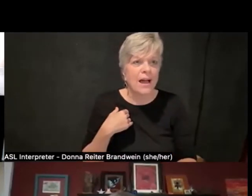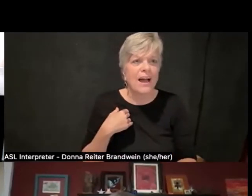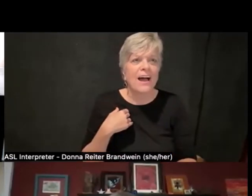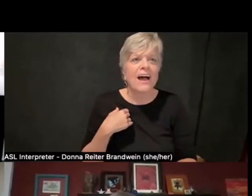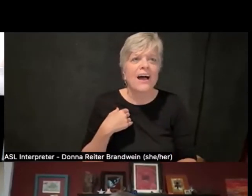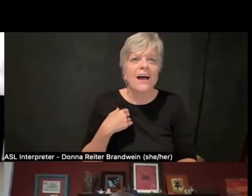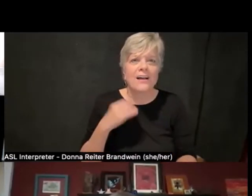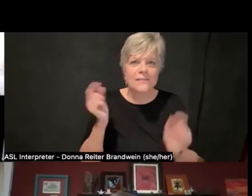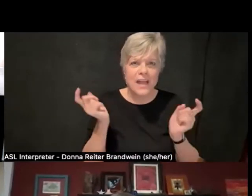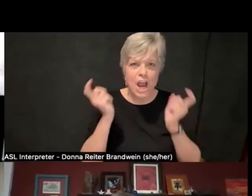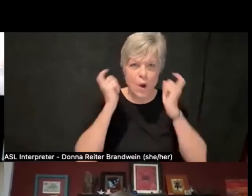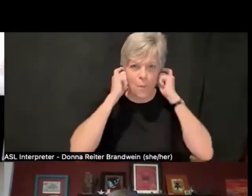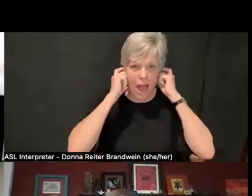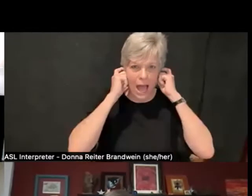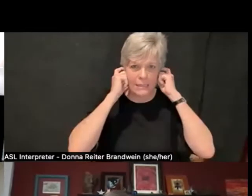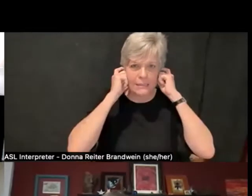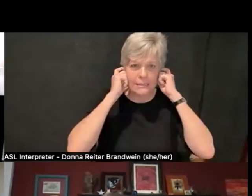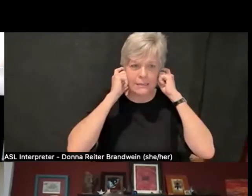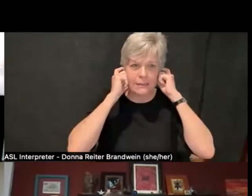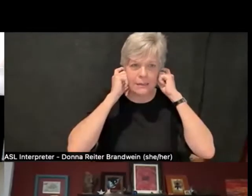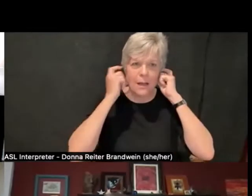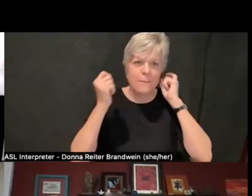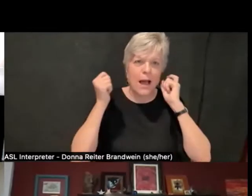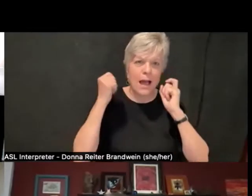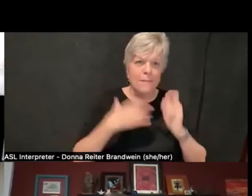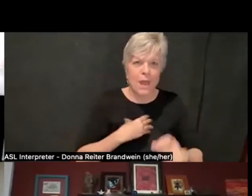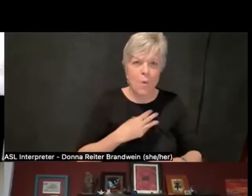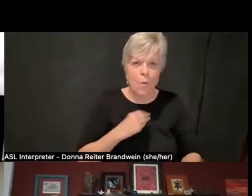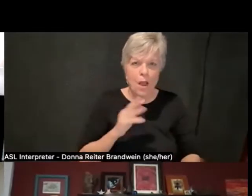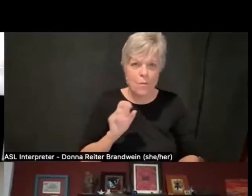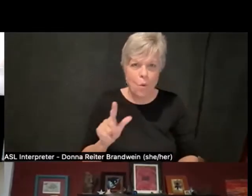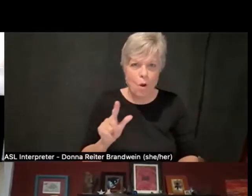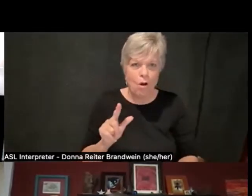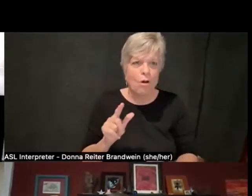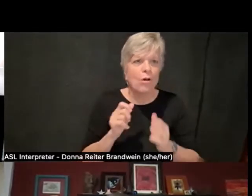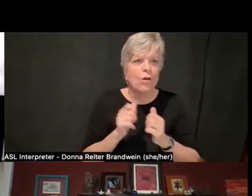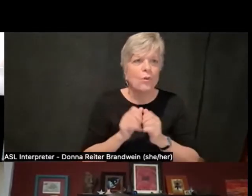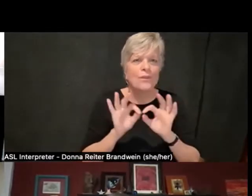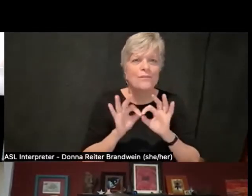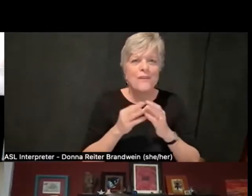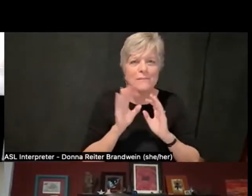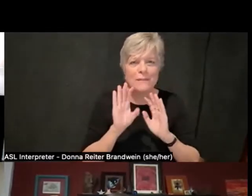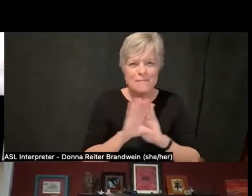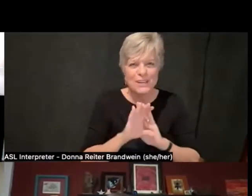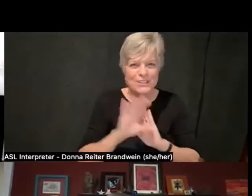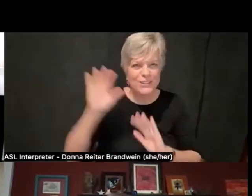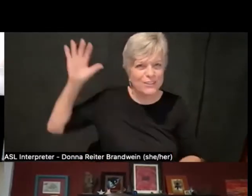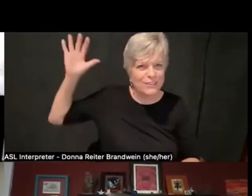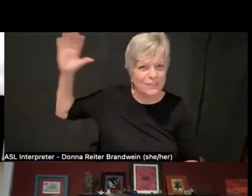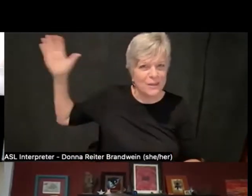Behind me is a white wall with a family picture of me and my siblings when we were younger,